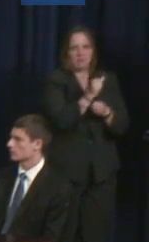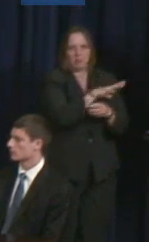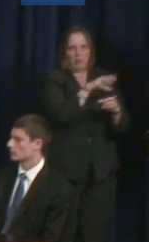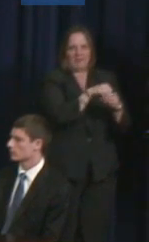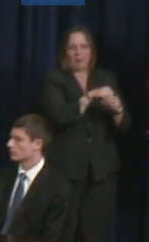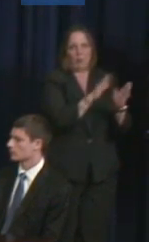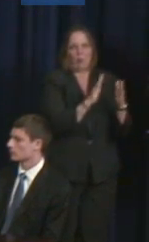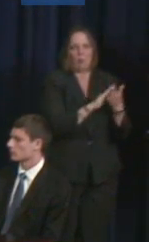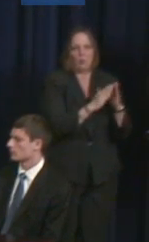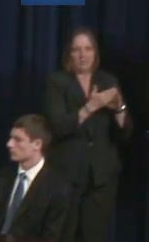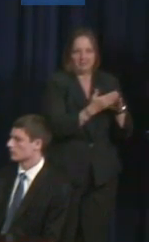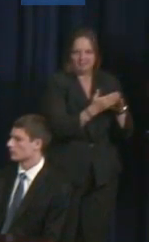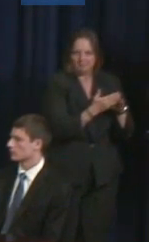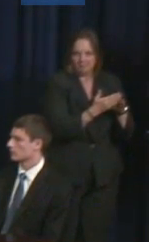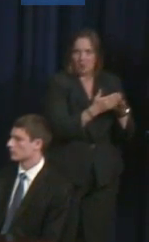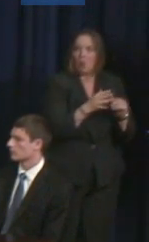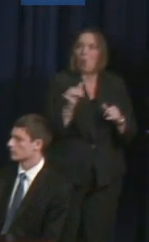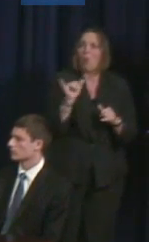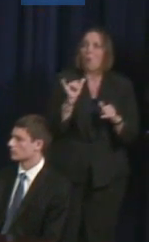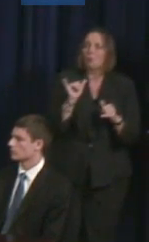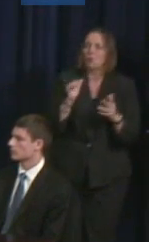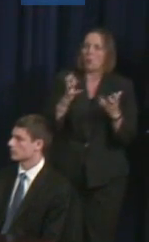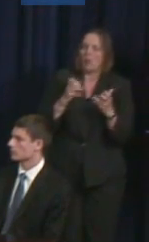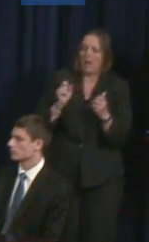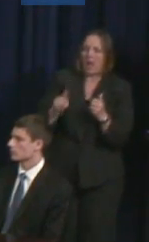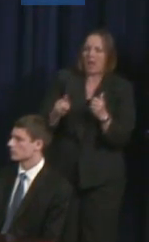And I'd also like to add to that, what motivated you to